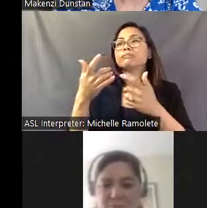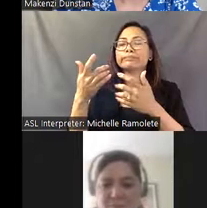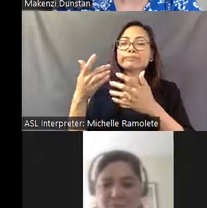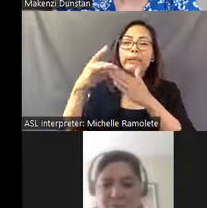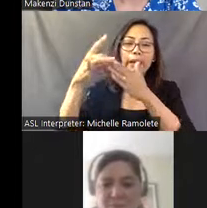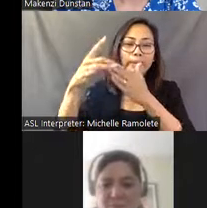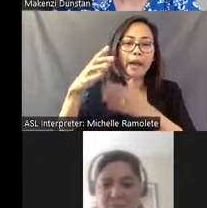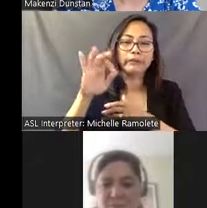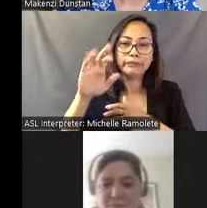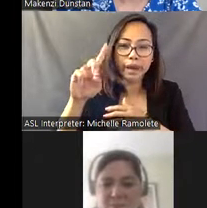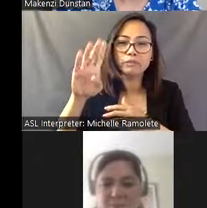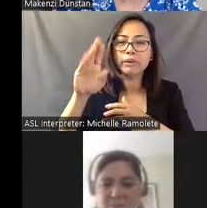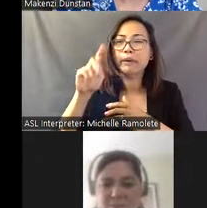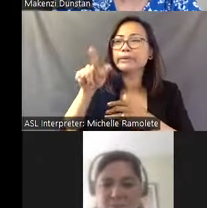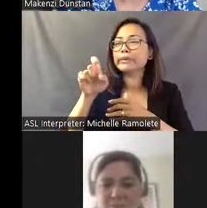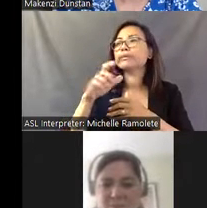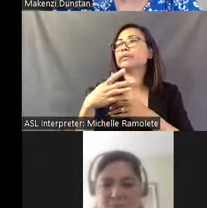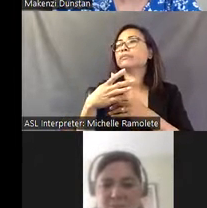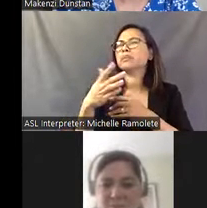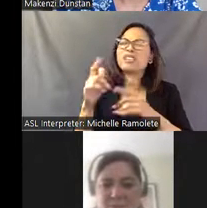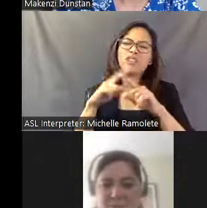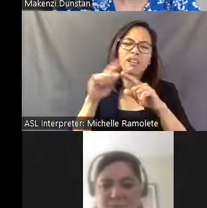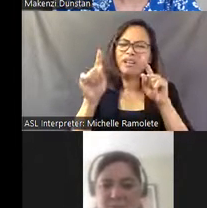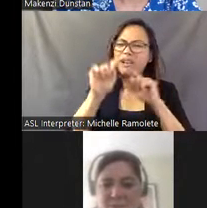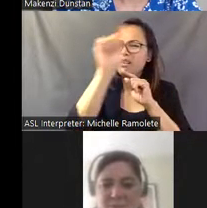But there's a lot of, you know, penny. I wish I could name all the names.